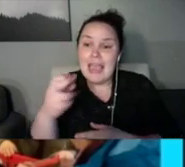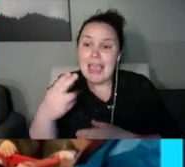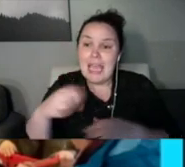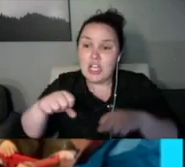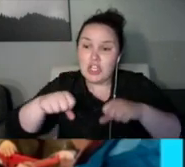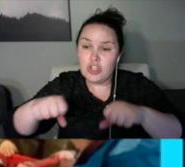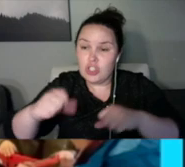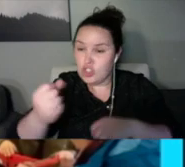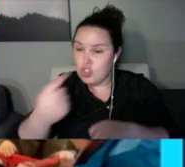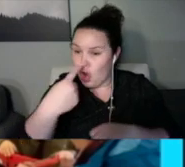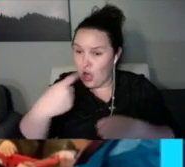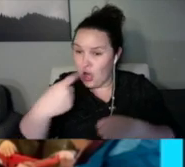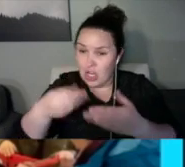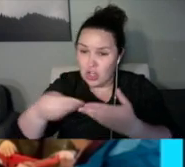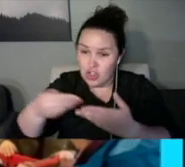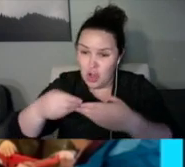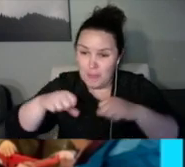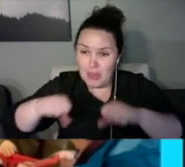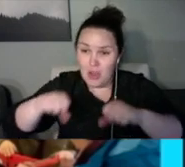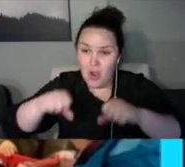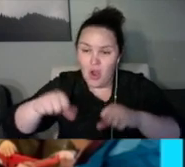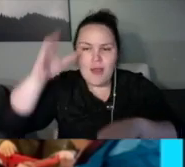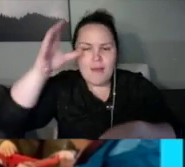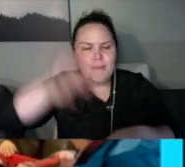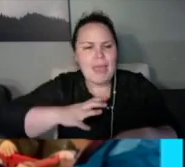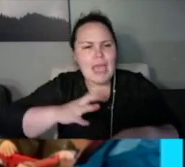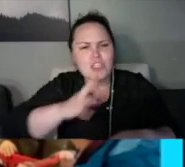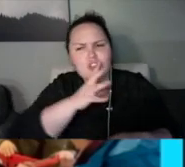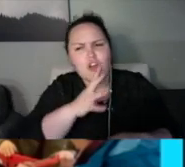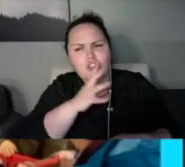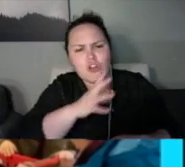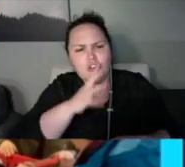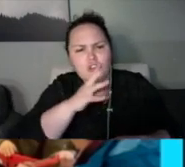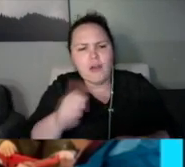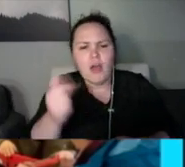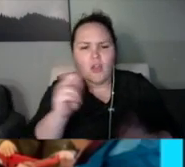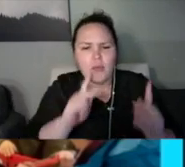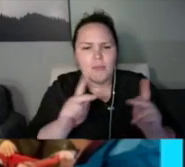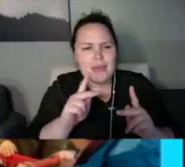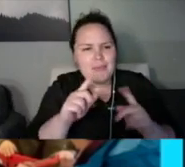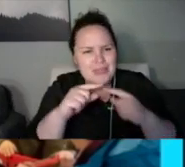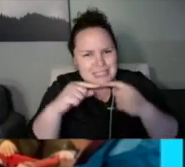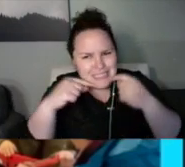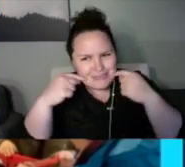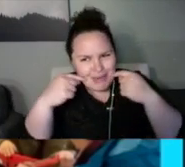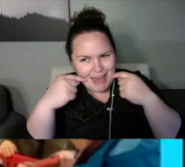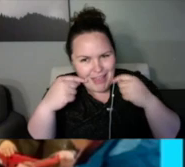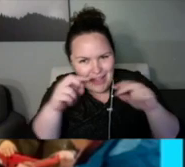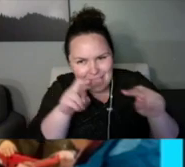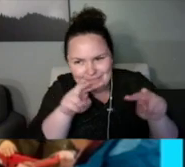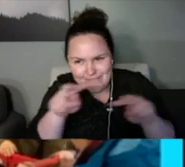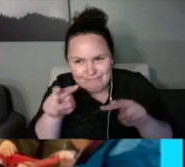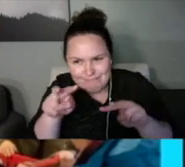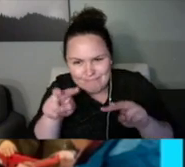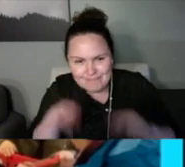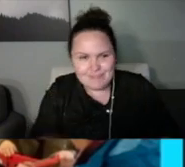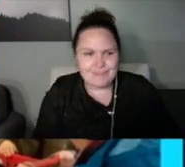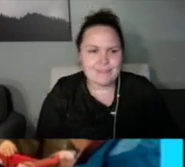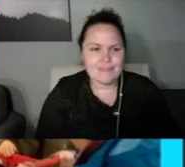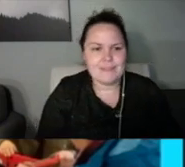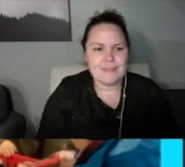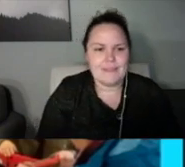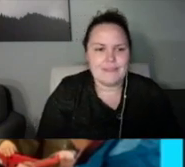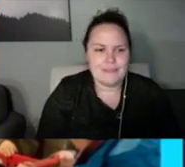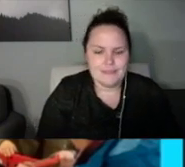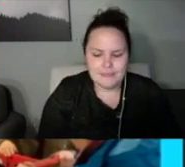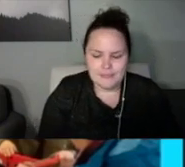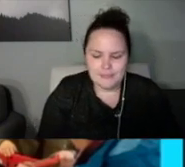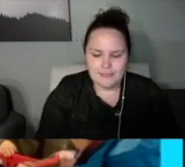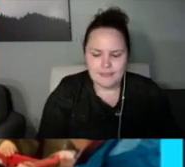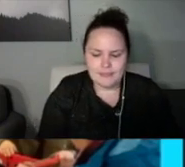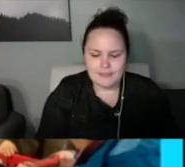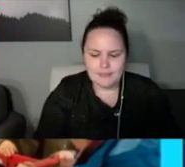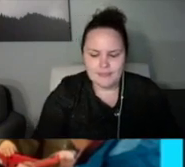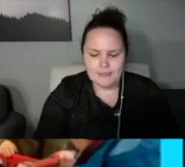said, Tyler, I got something out here that I want to show you that's a lot like my the